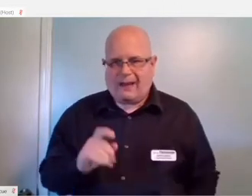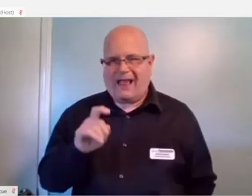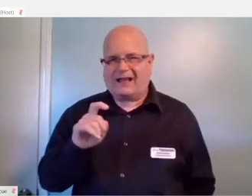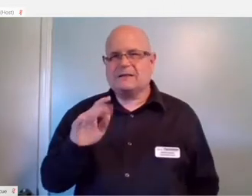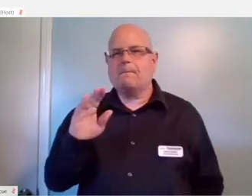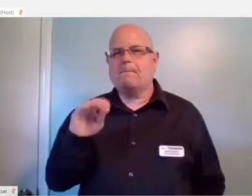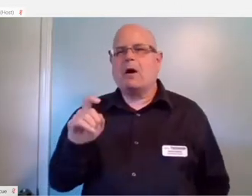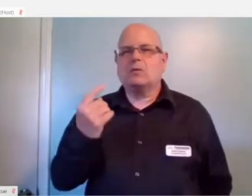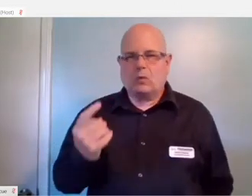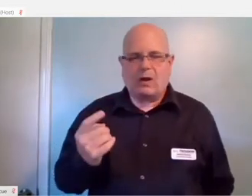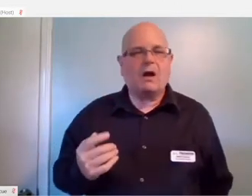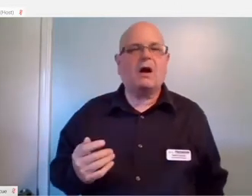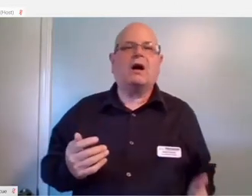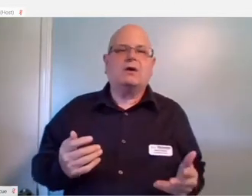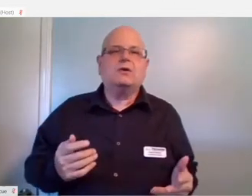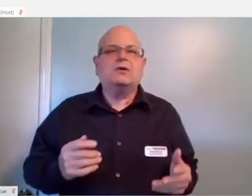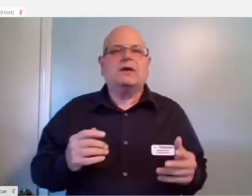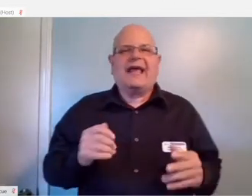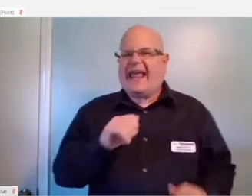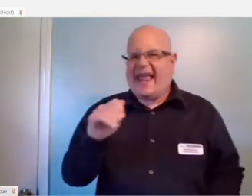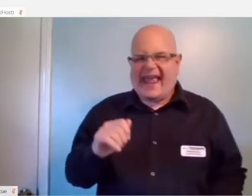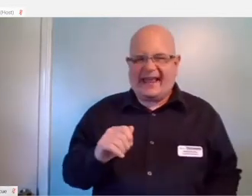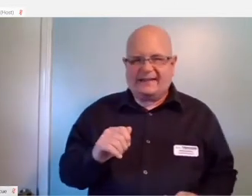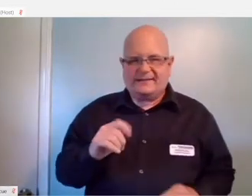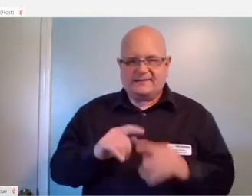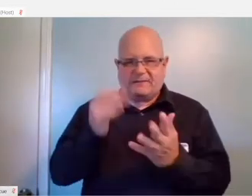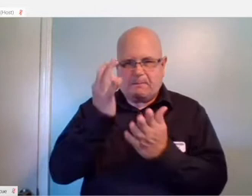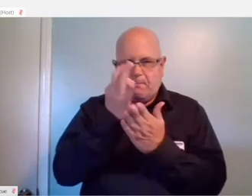What it does is it allows you to take any of the buttons on the controller, any of the